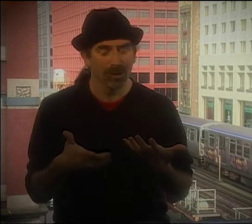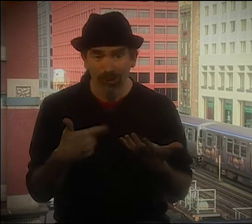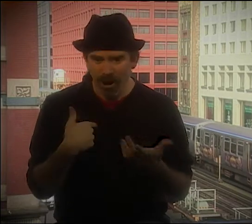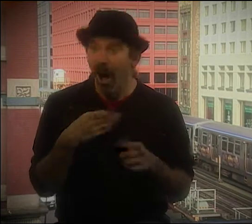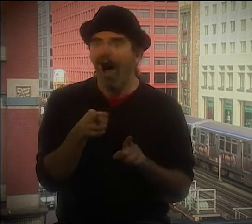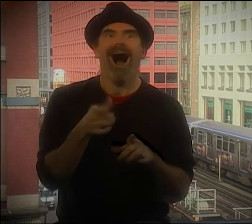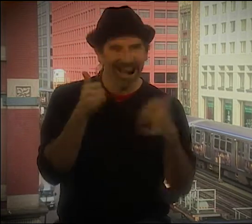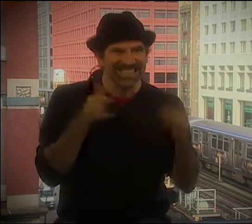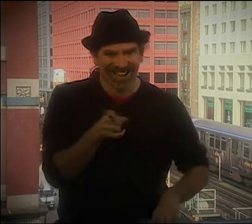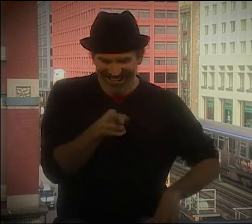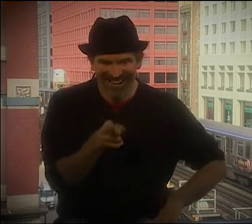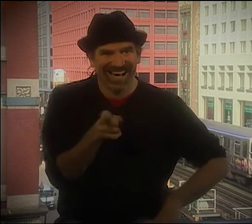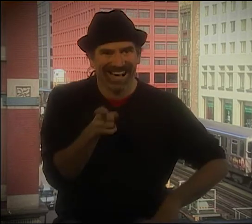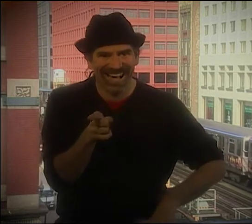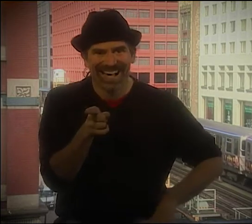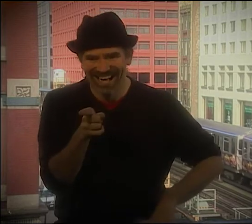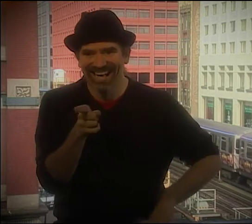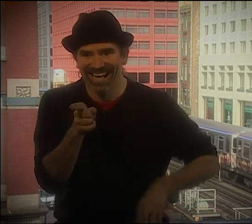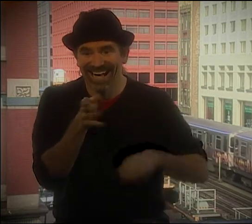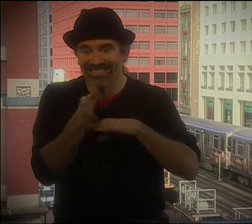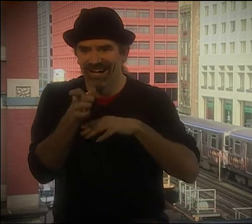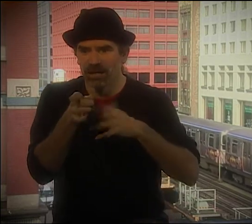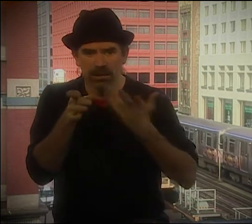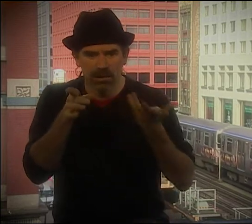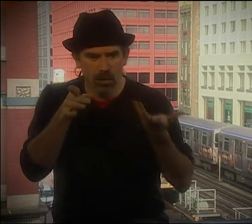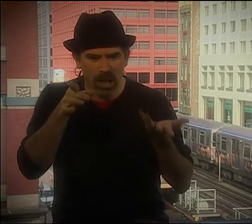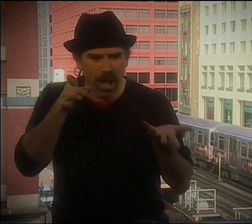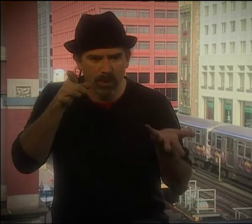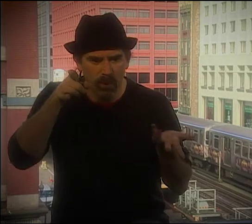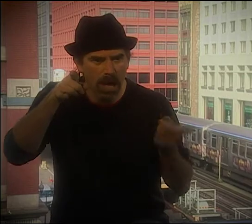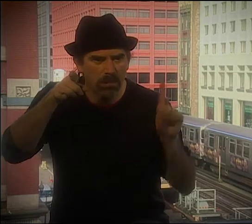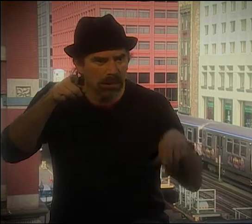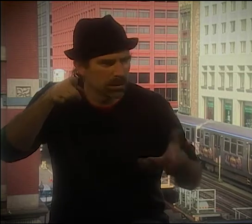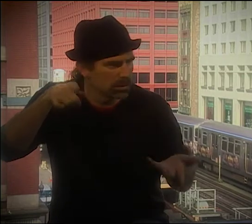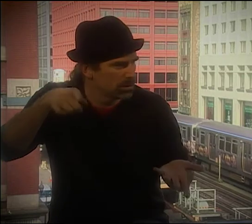AND THAT, YOU KNOW, PLAYING WITH THE LANGUAGE, WAS "WOW!"